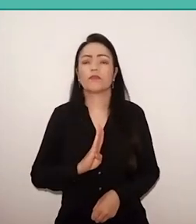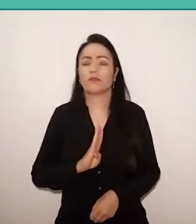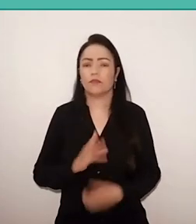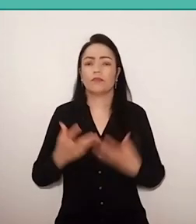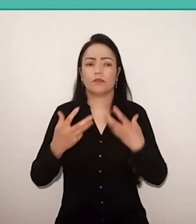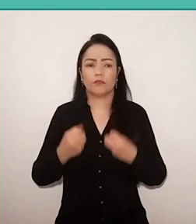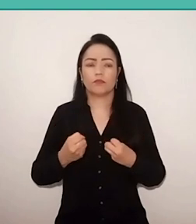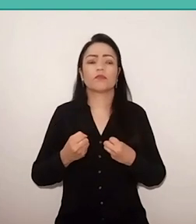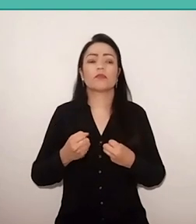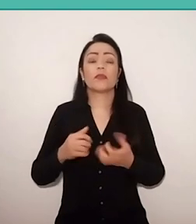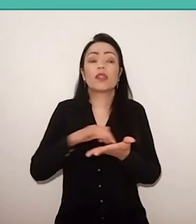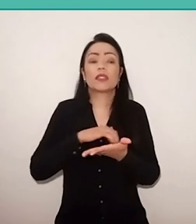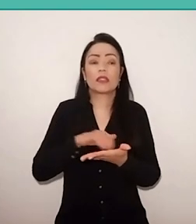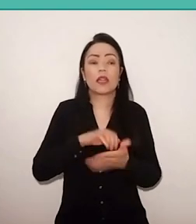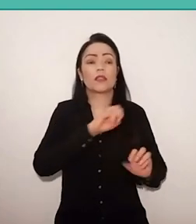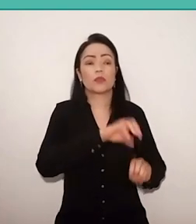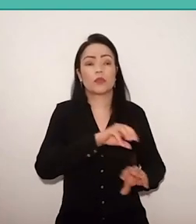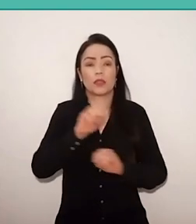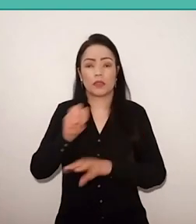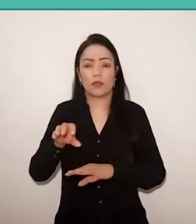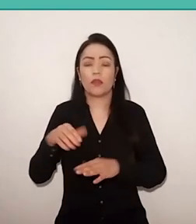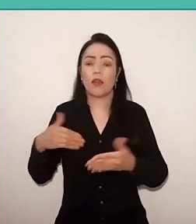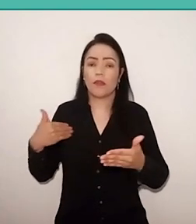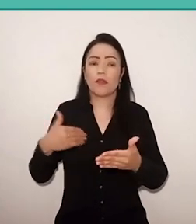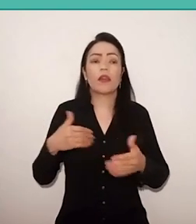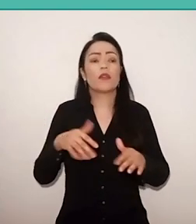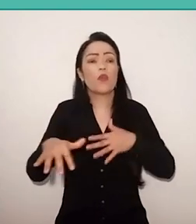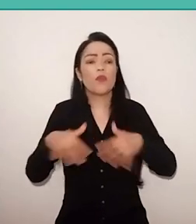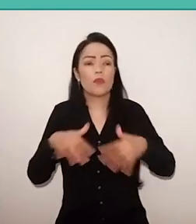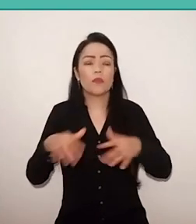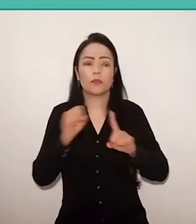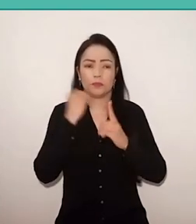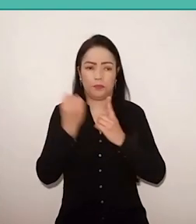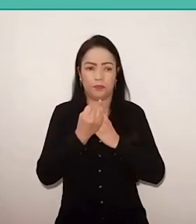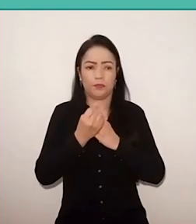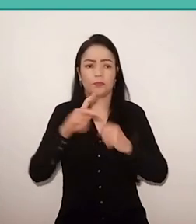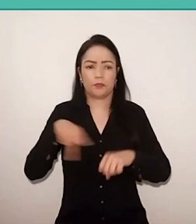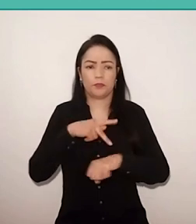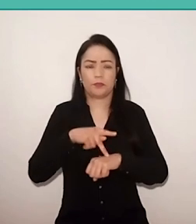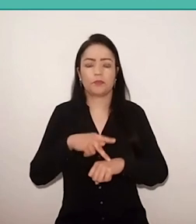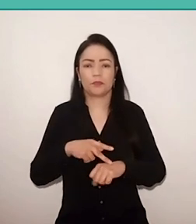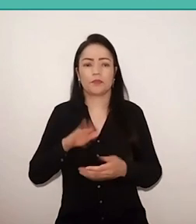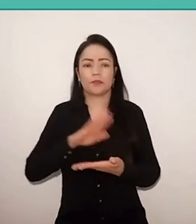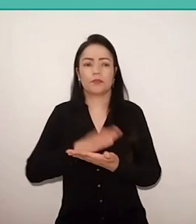and will follow movements all over the country. Well, I'm closing.